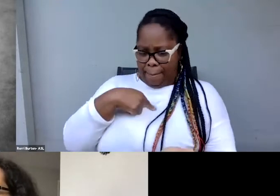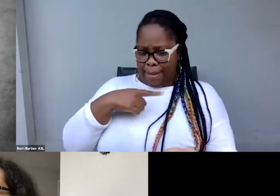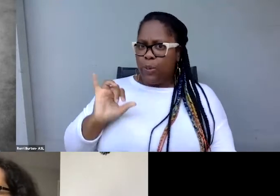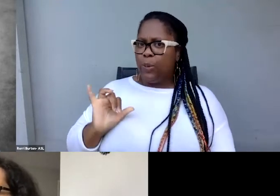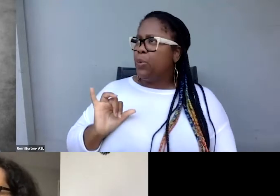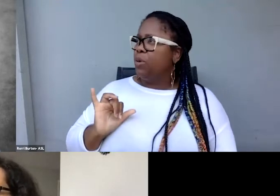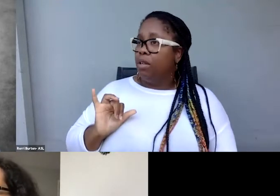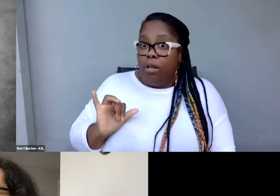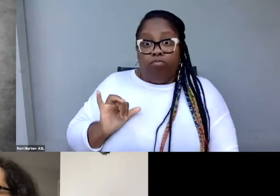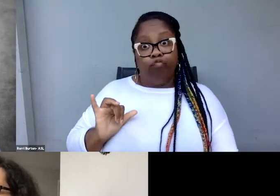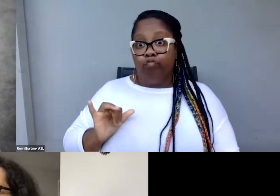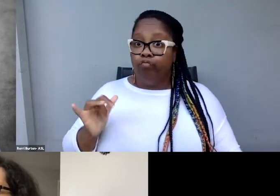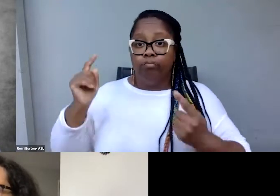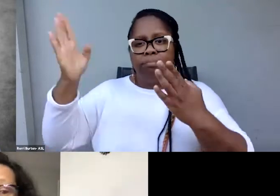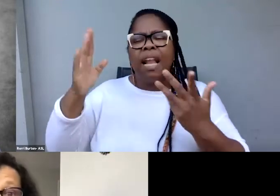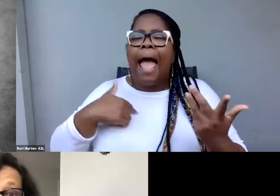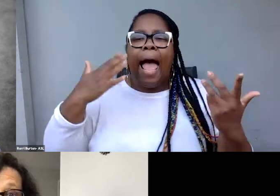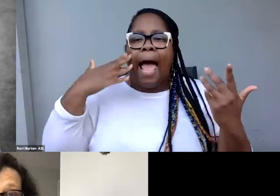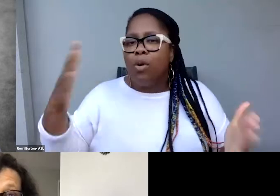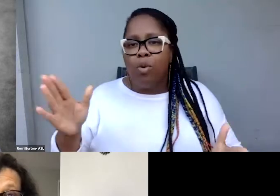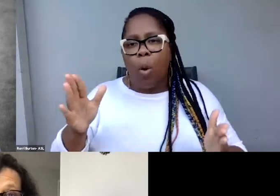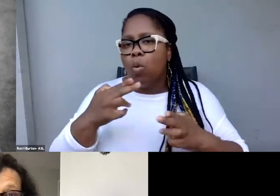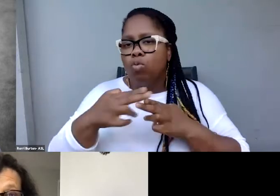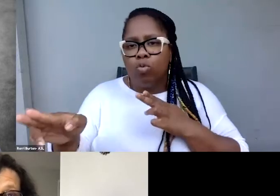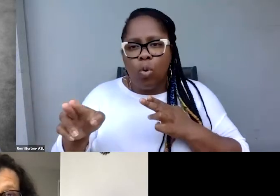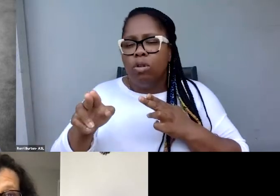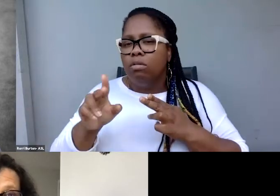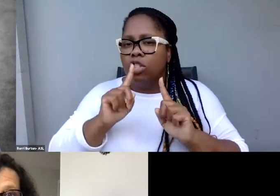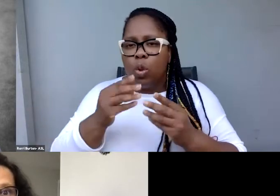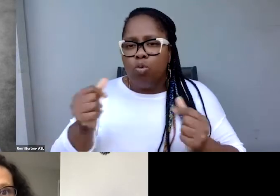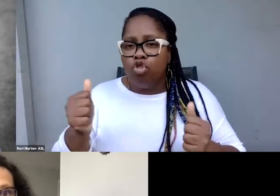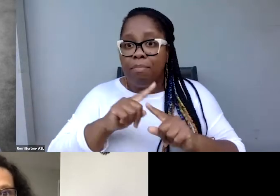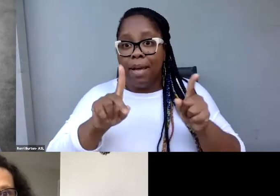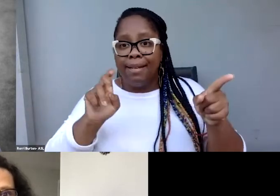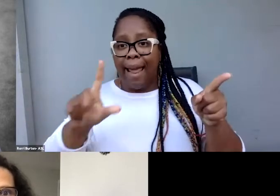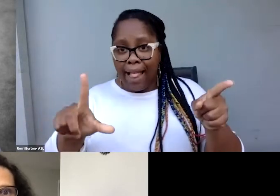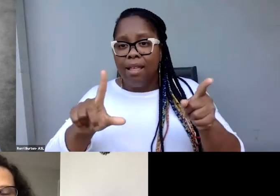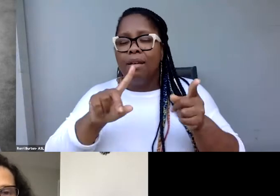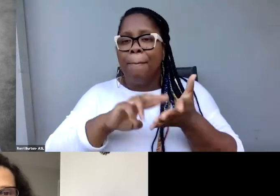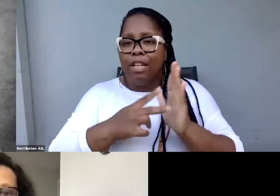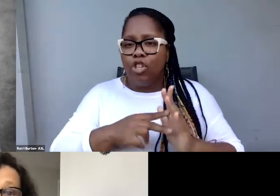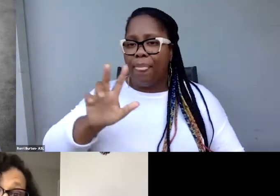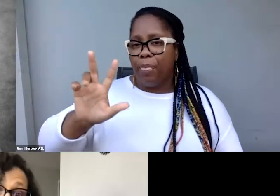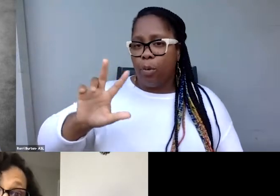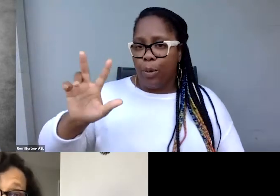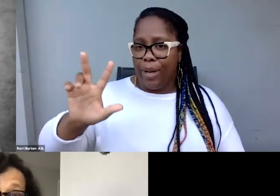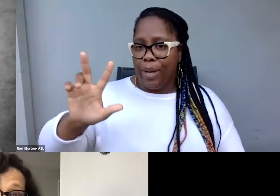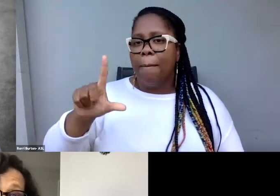but I would say that Dell mentioned 3Play Media. The number 3 Play Media. They're great.